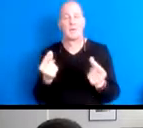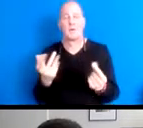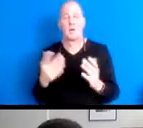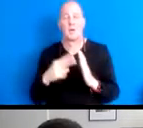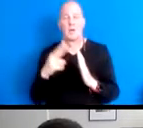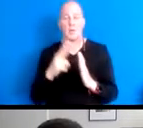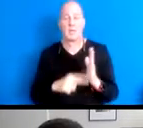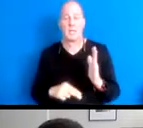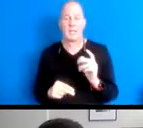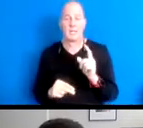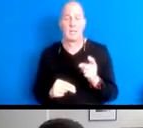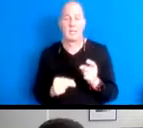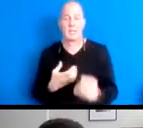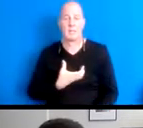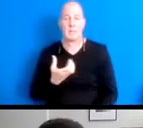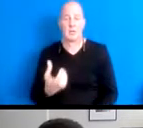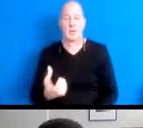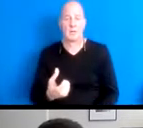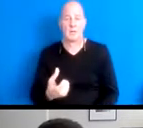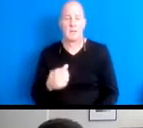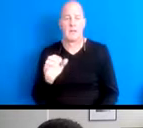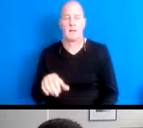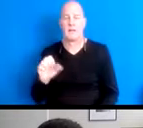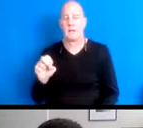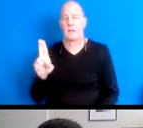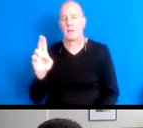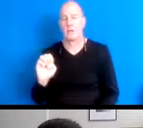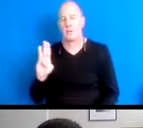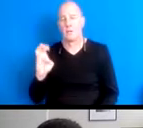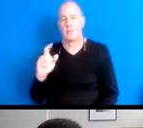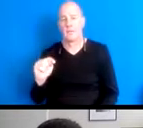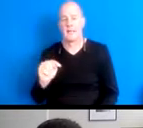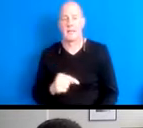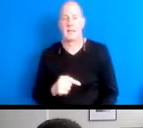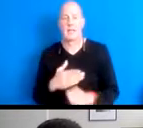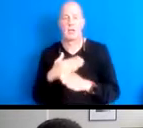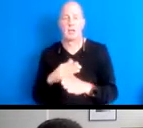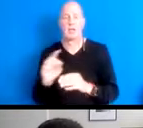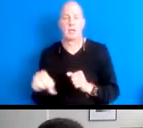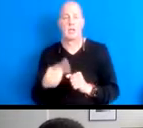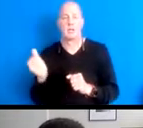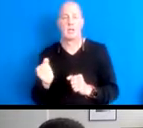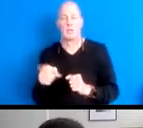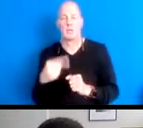poem that Sue Bennett shared who's one of another one of our beautiful co workers.